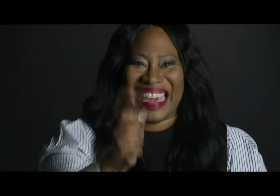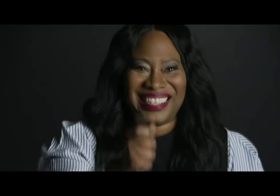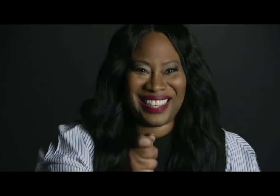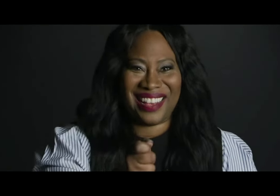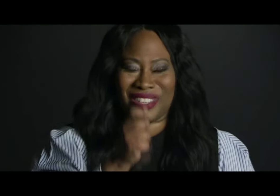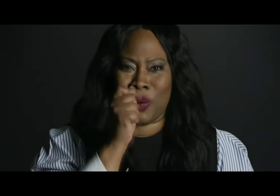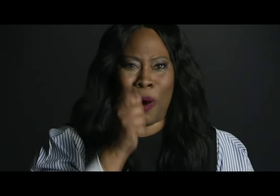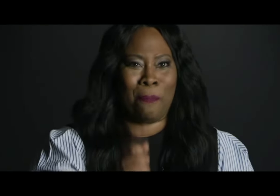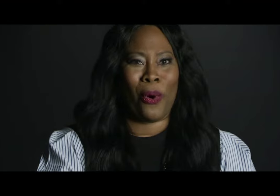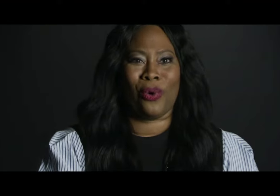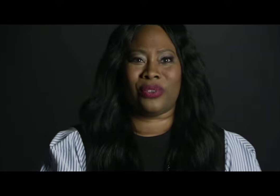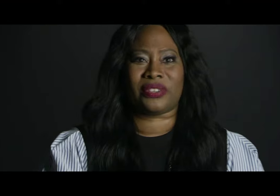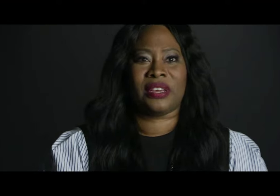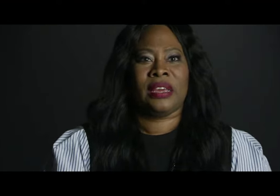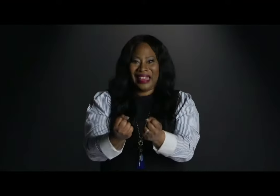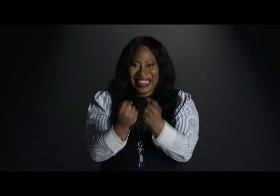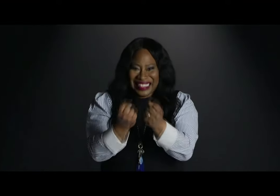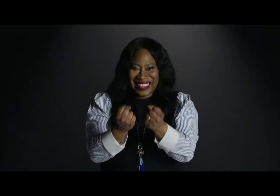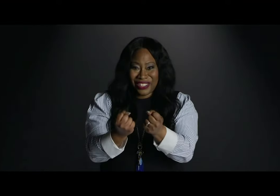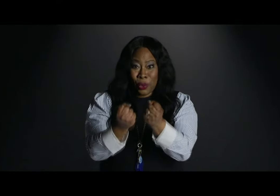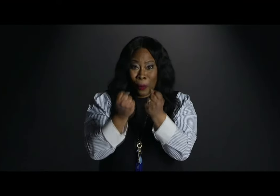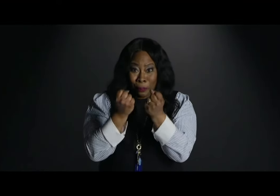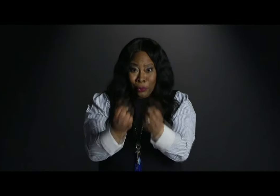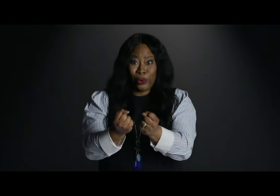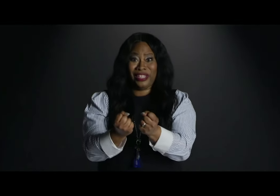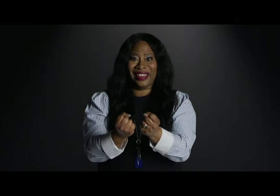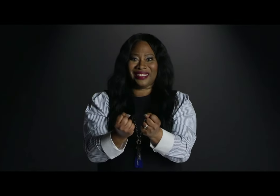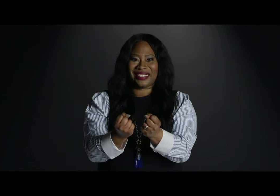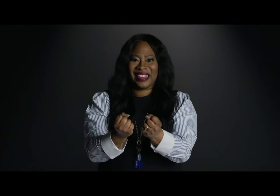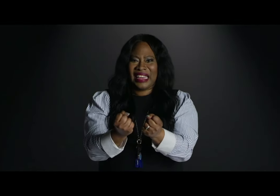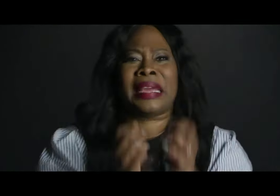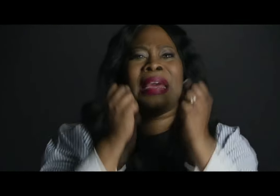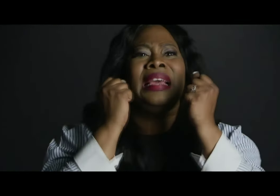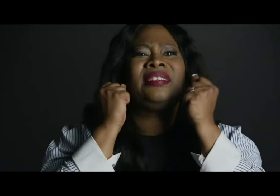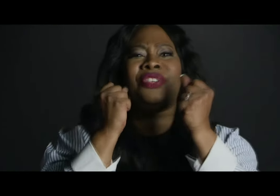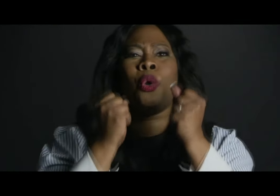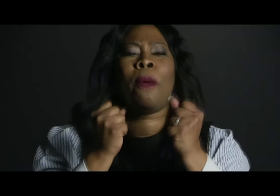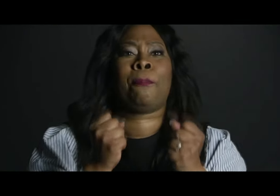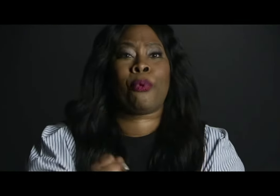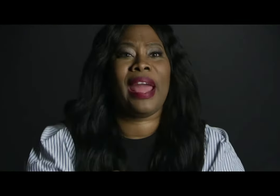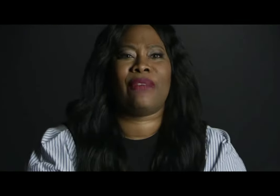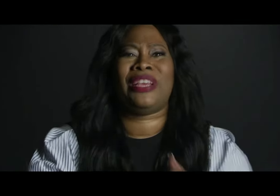He says, You are bold. He says, You are brilliant. He says You are brave.